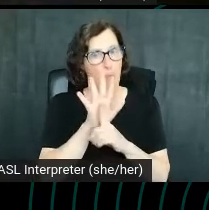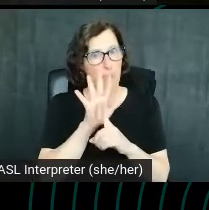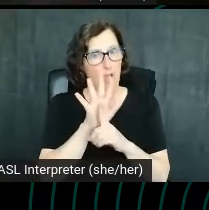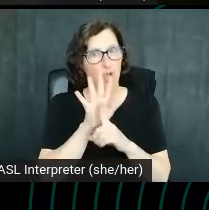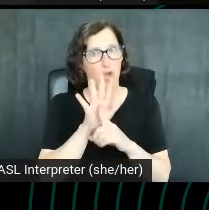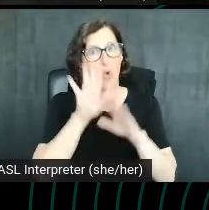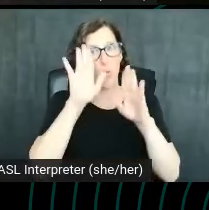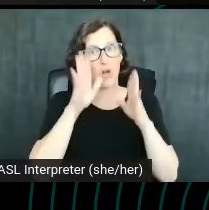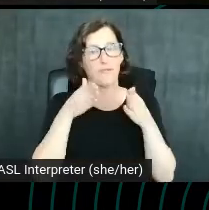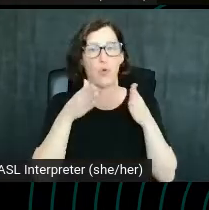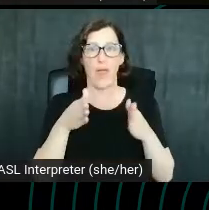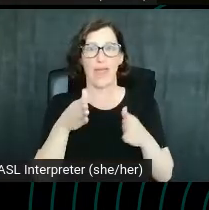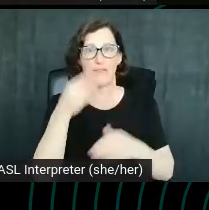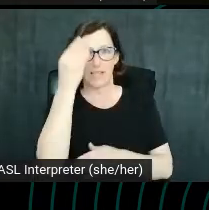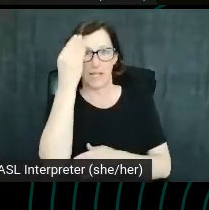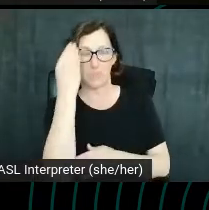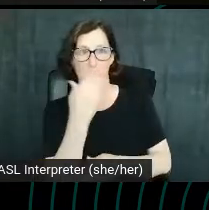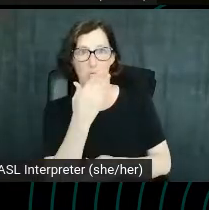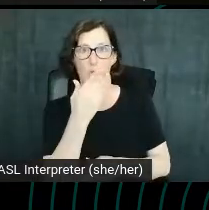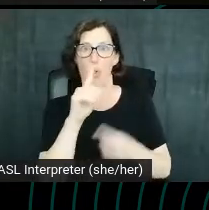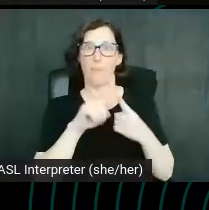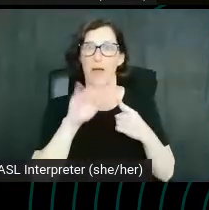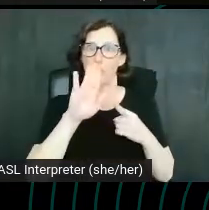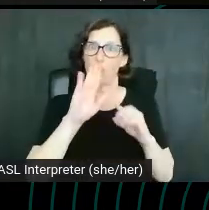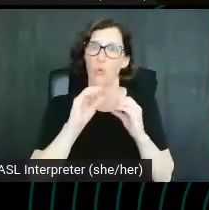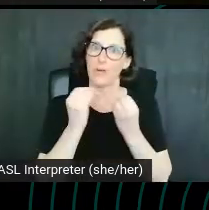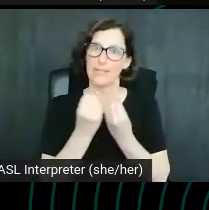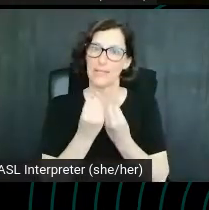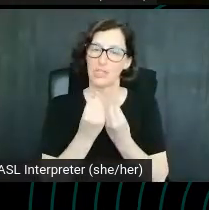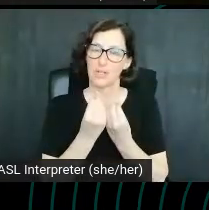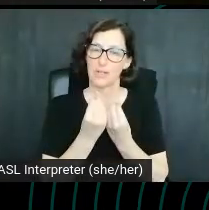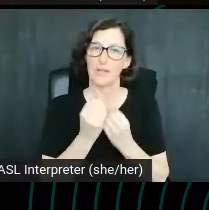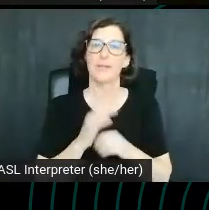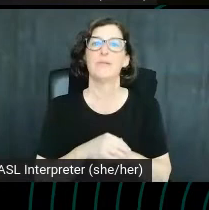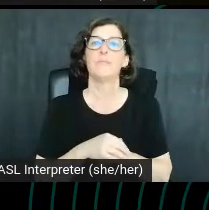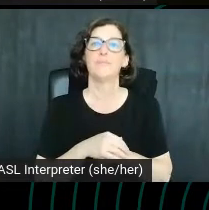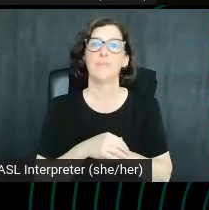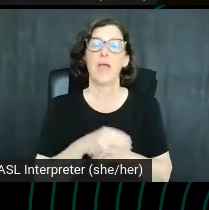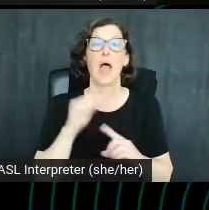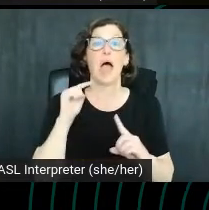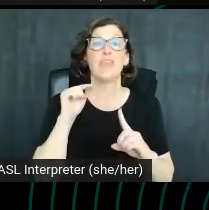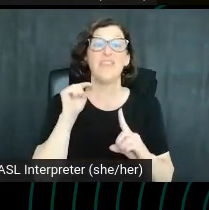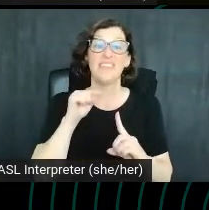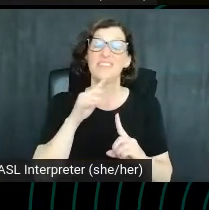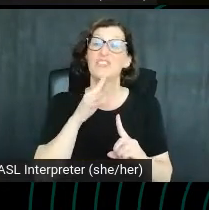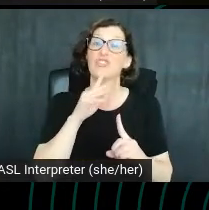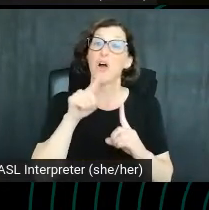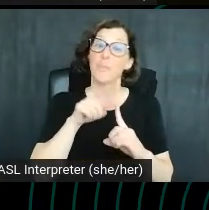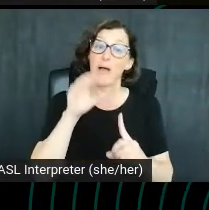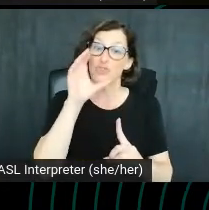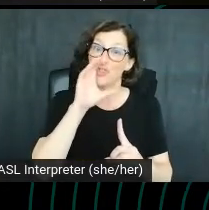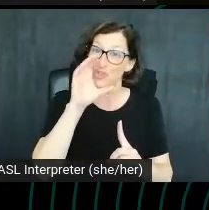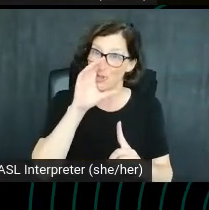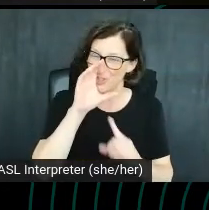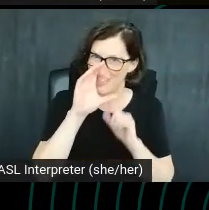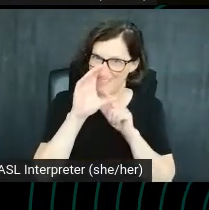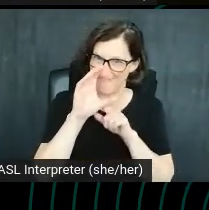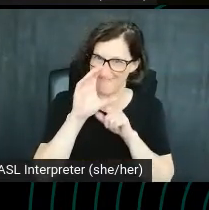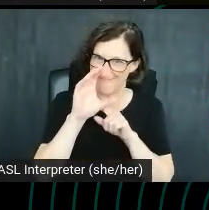like letting people know about your organization. But this is a talk on search and, you know, a lot of the time, the things you talked about already,